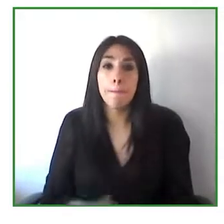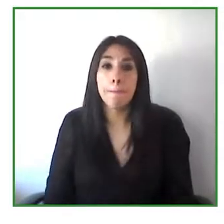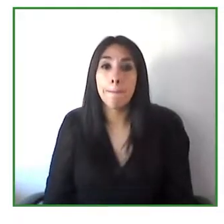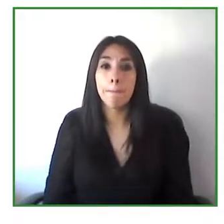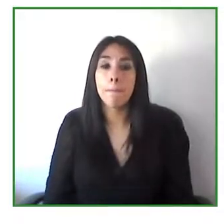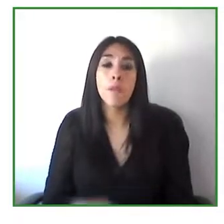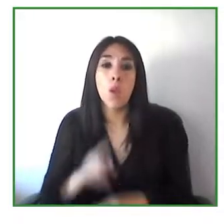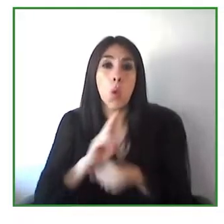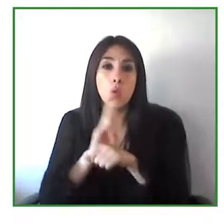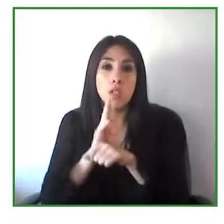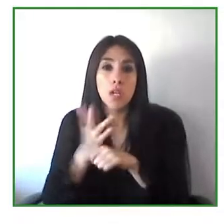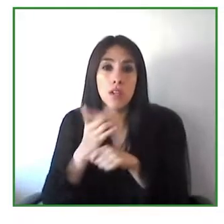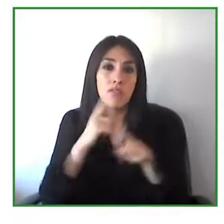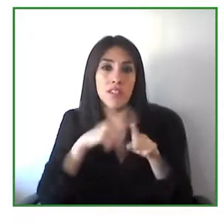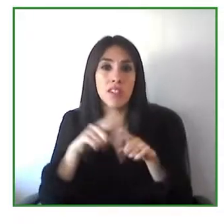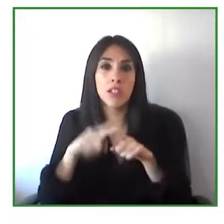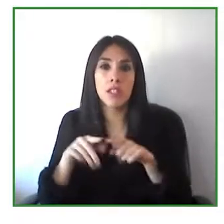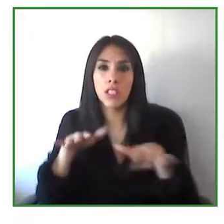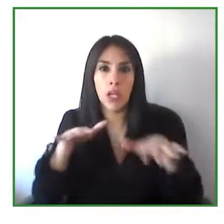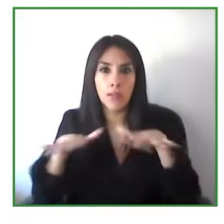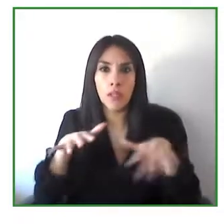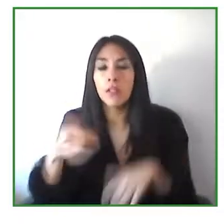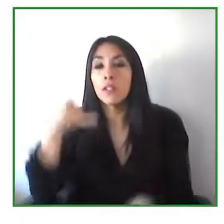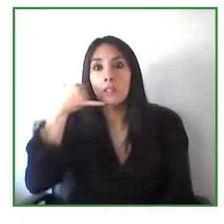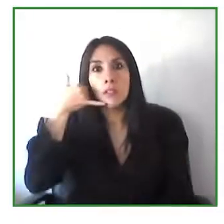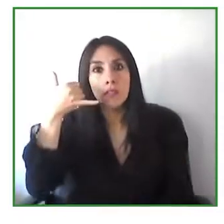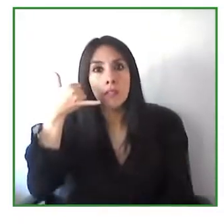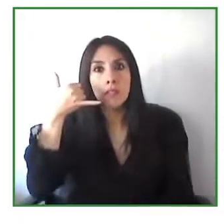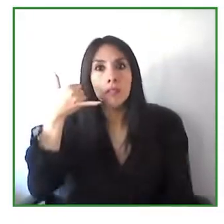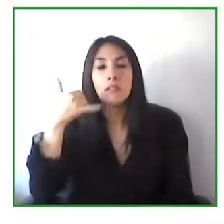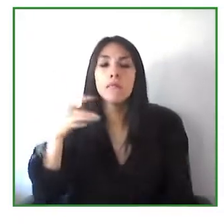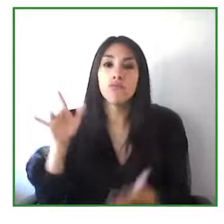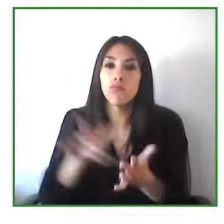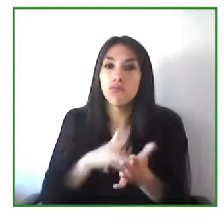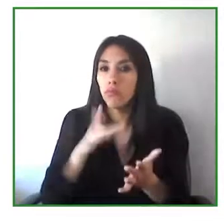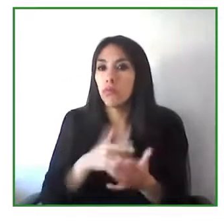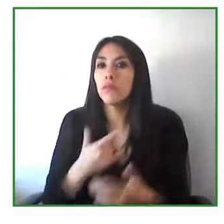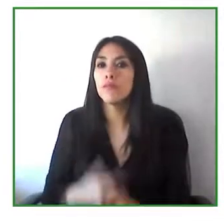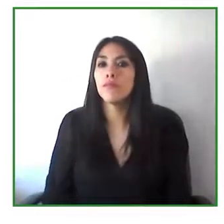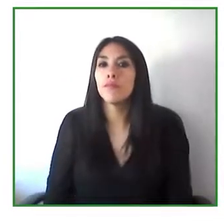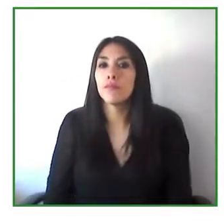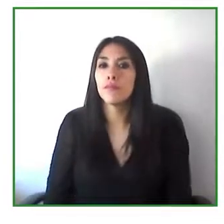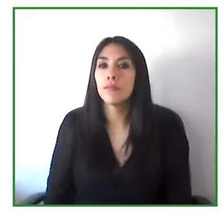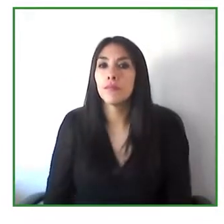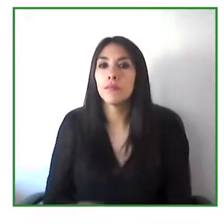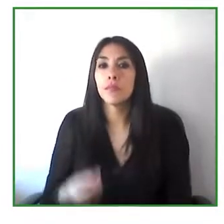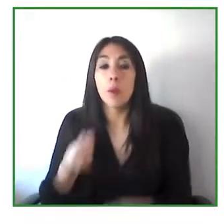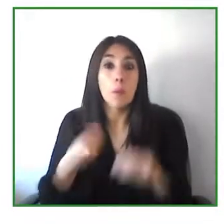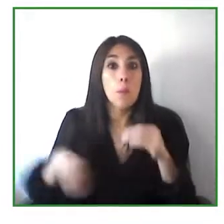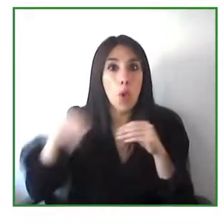It has been done in quite a few countries, but many countries don't have it so I will